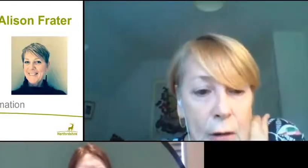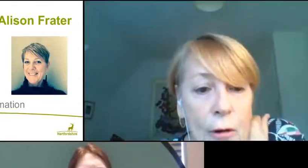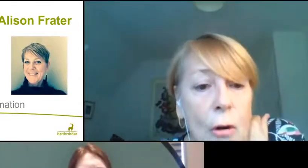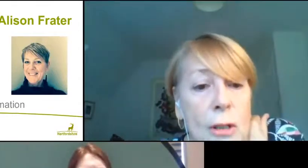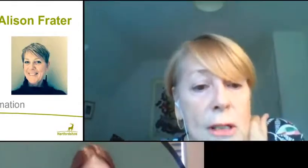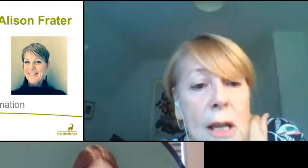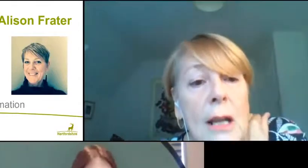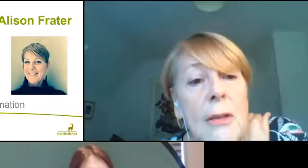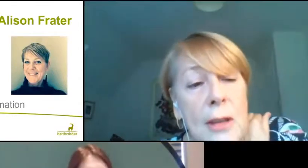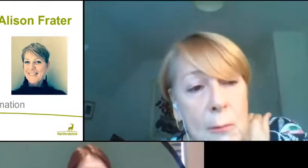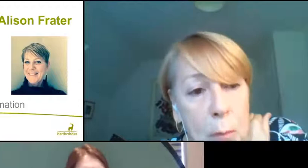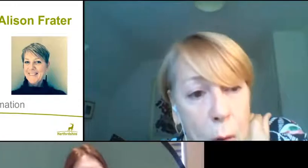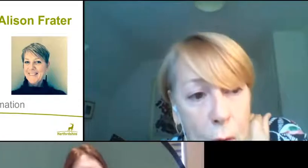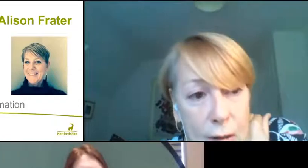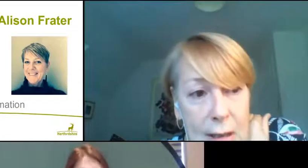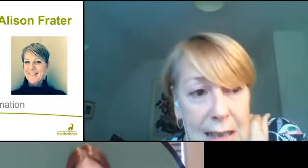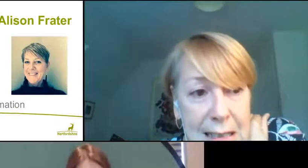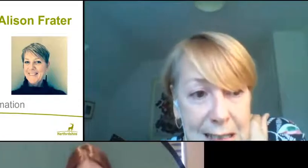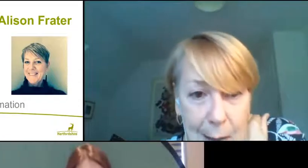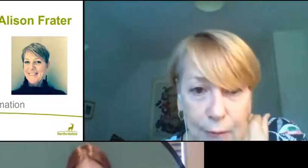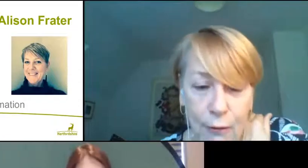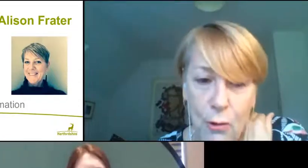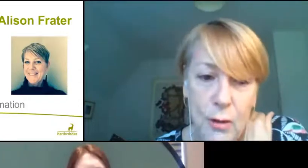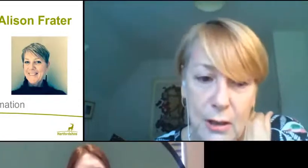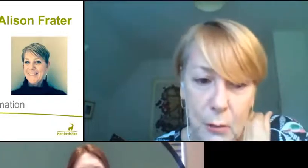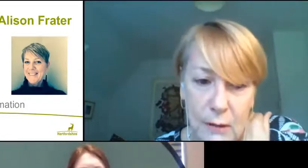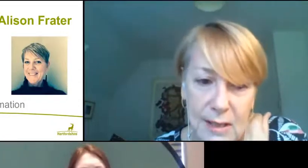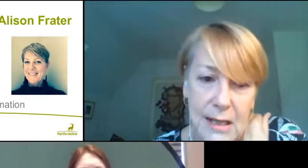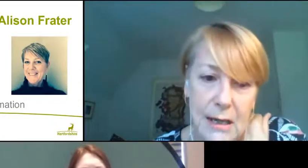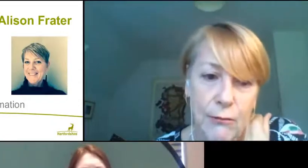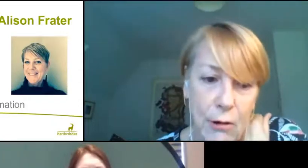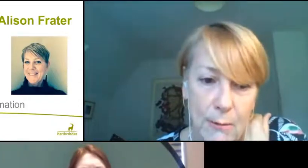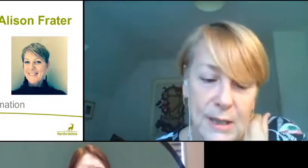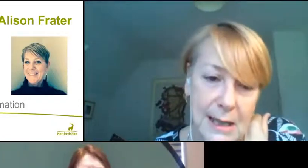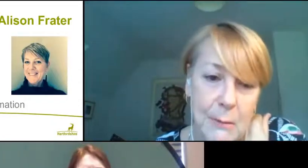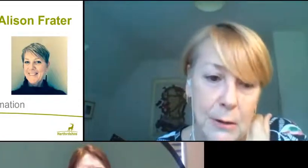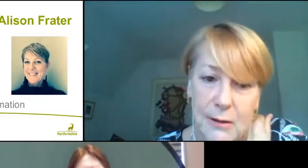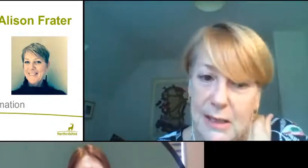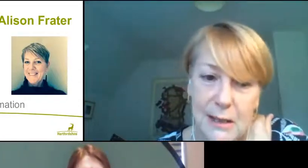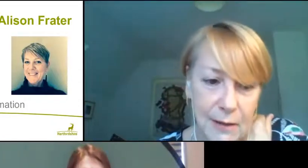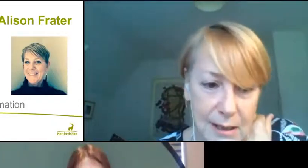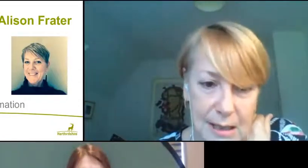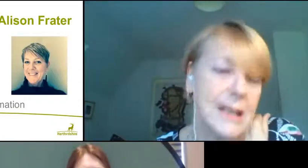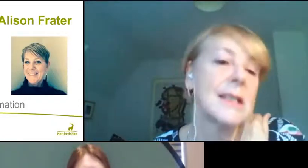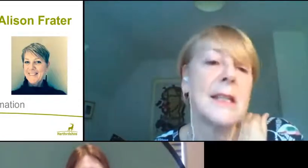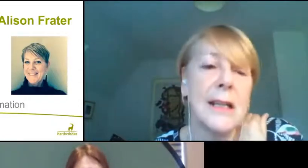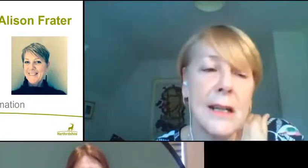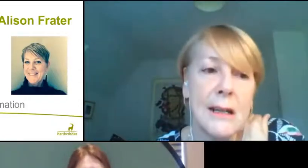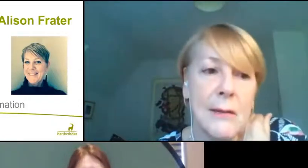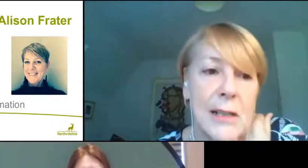Now of course, the important step forward that we've seen from December, is this fantastic